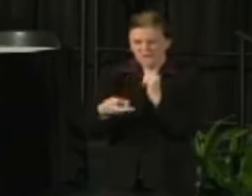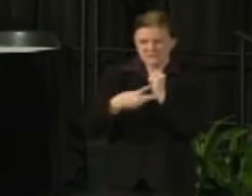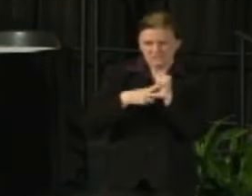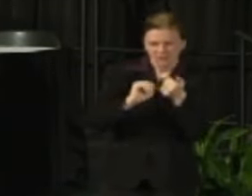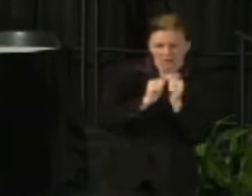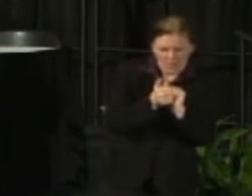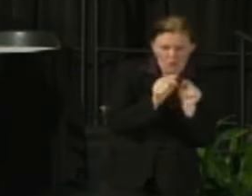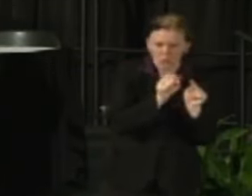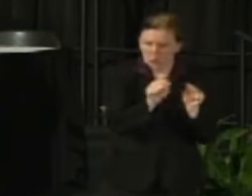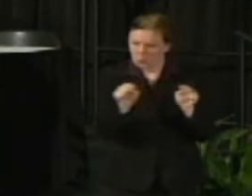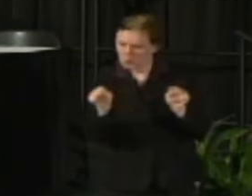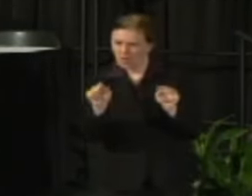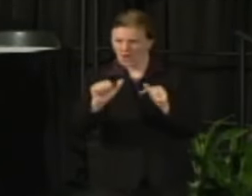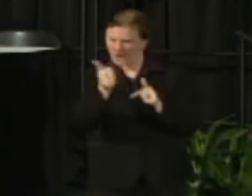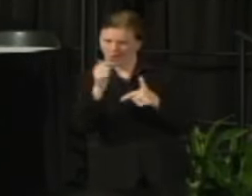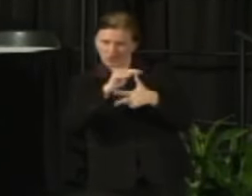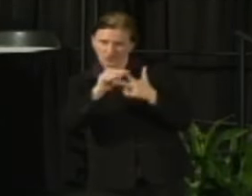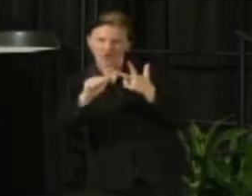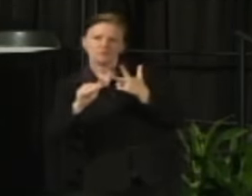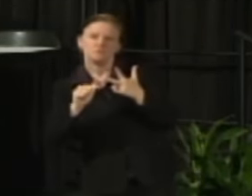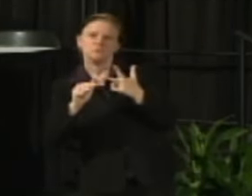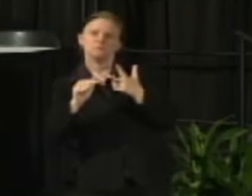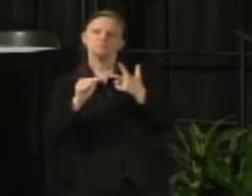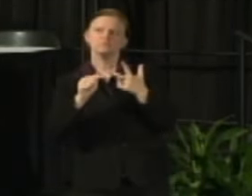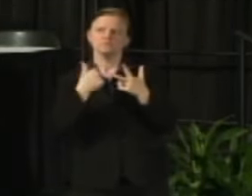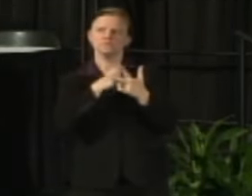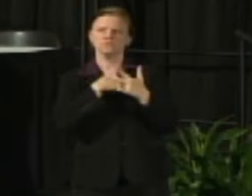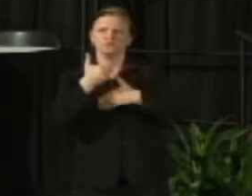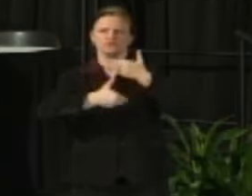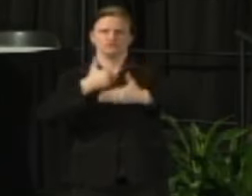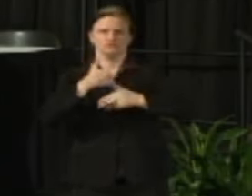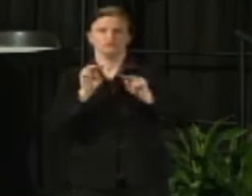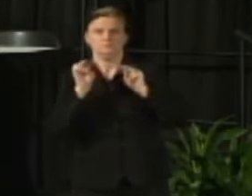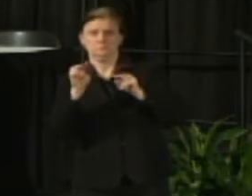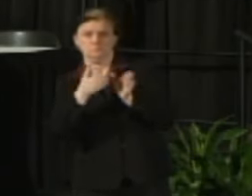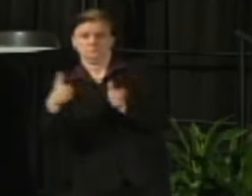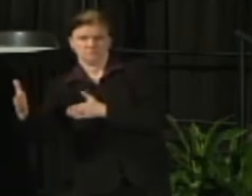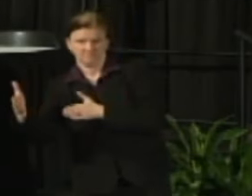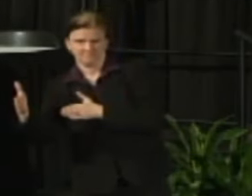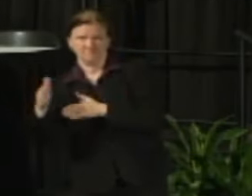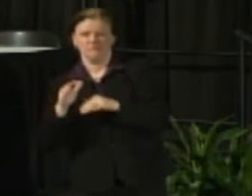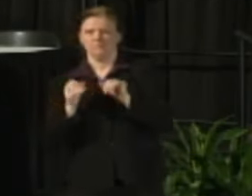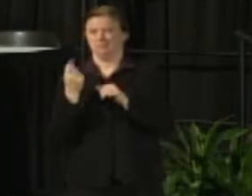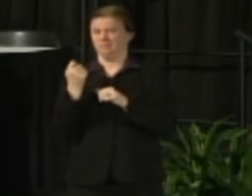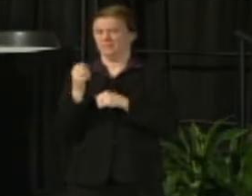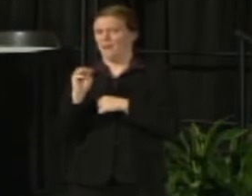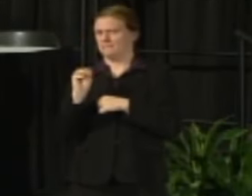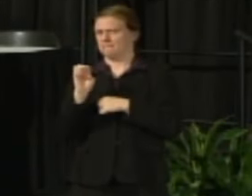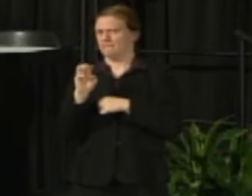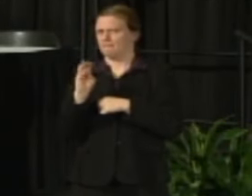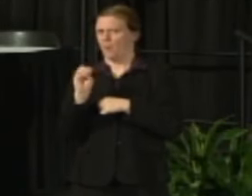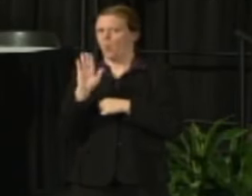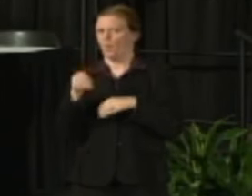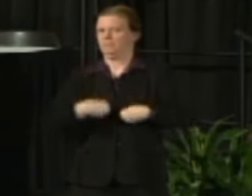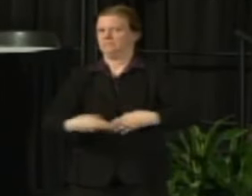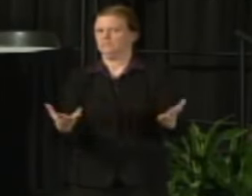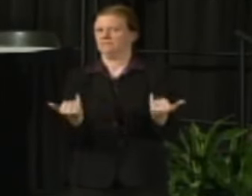and other types of considerations as we look forward. So again, that memo will go out later today but I wanted to will explain it and share that